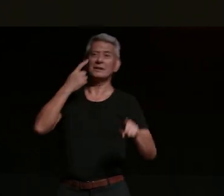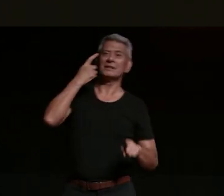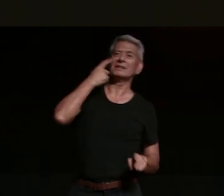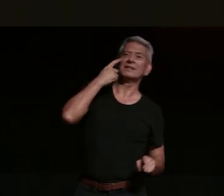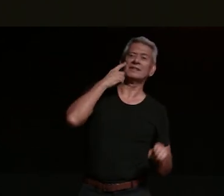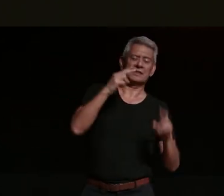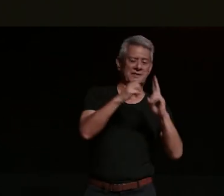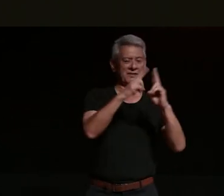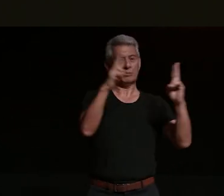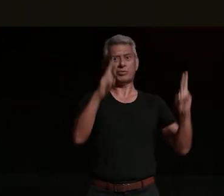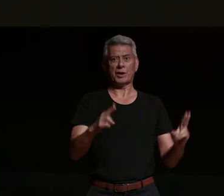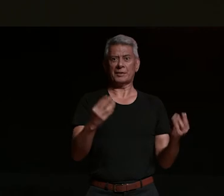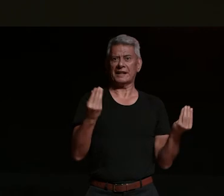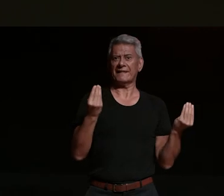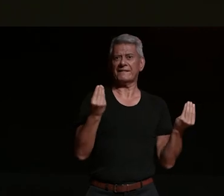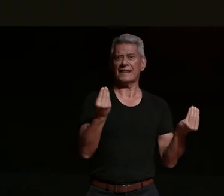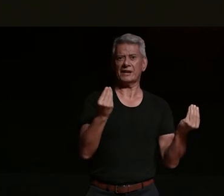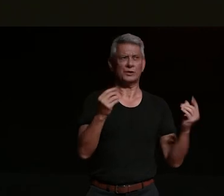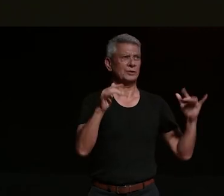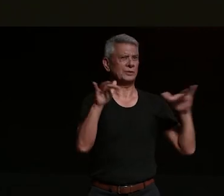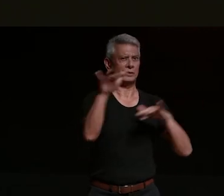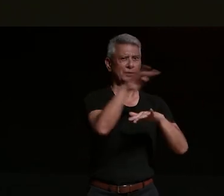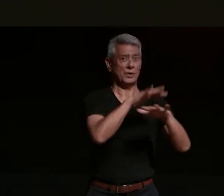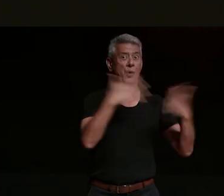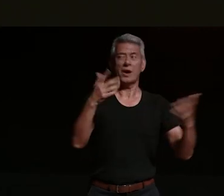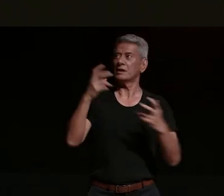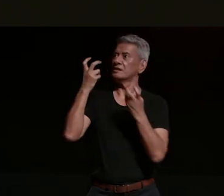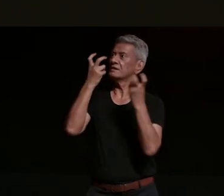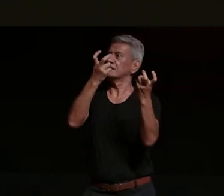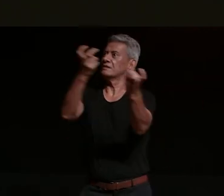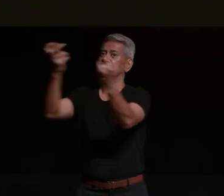want to be the fascination of watching strangers taking long walks with their